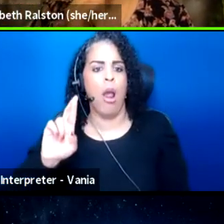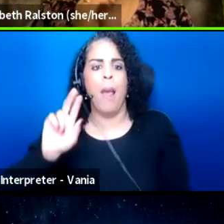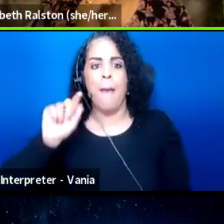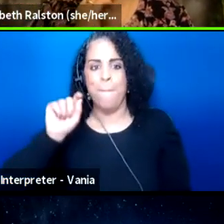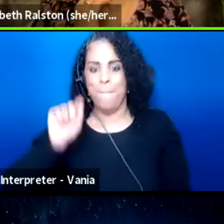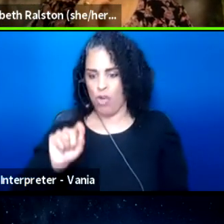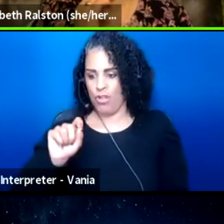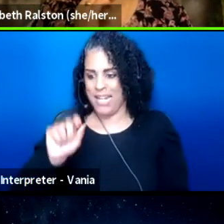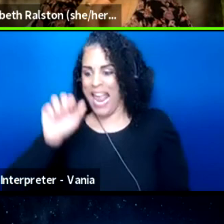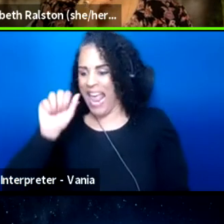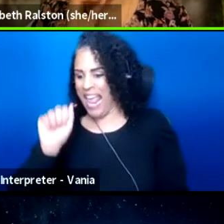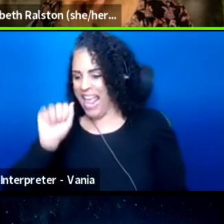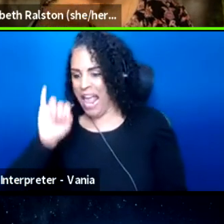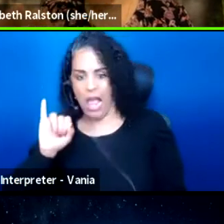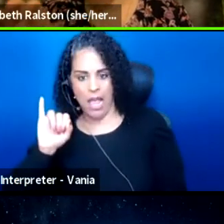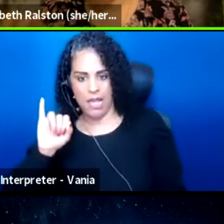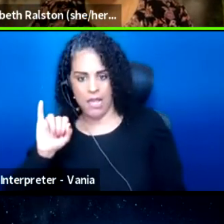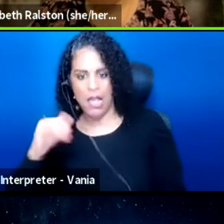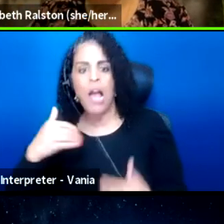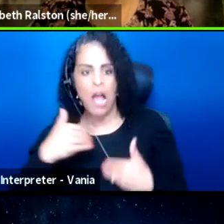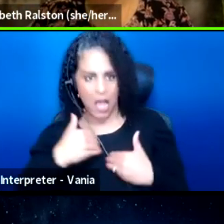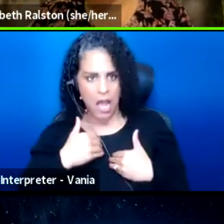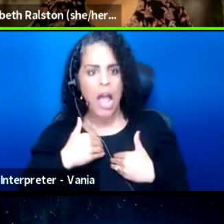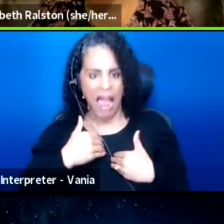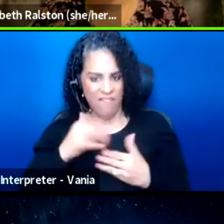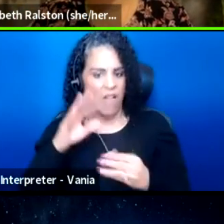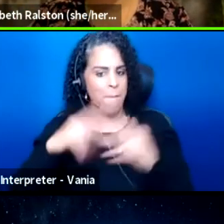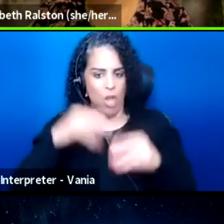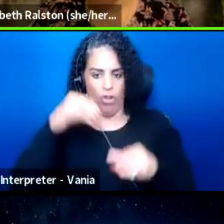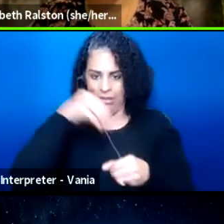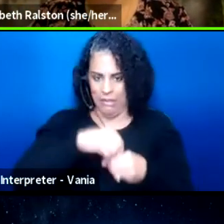and I had it built into my Zoom platform,